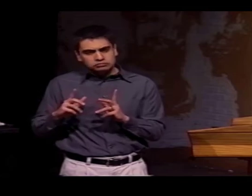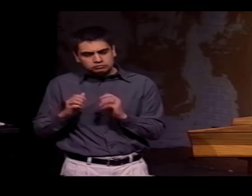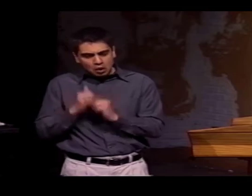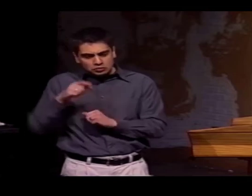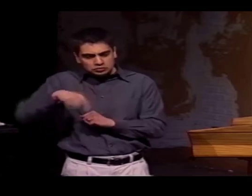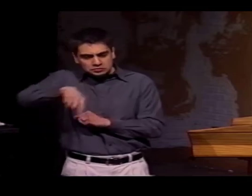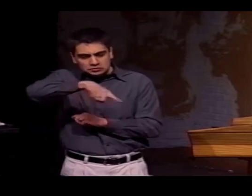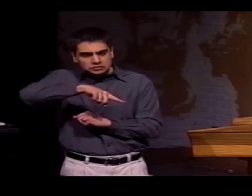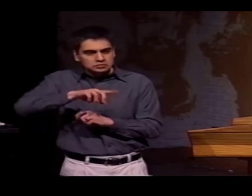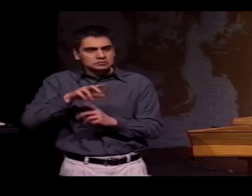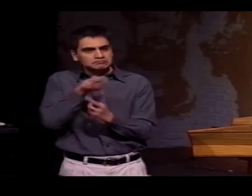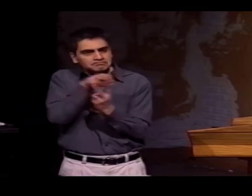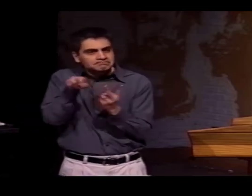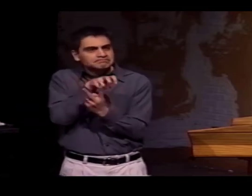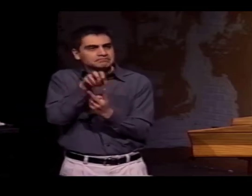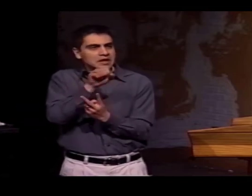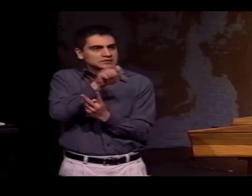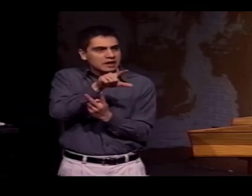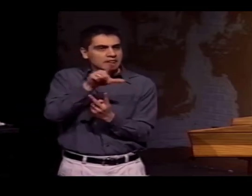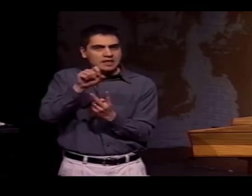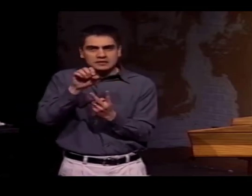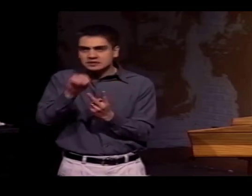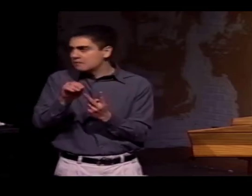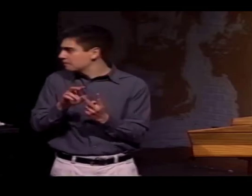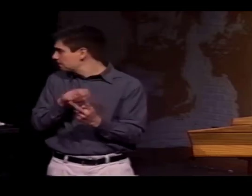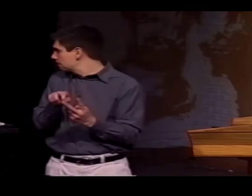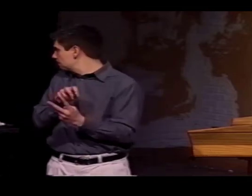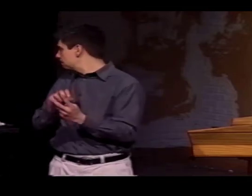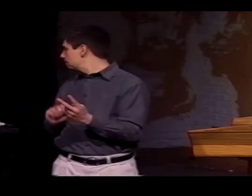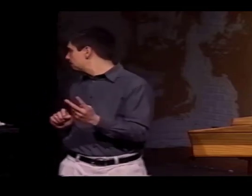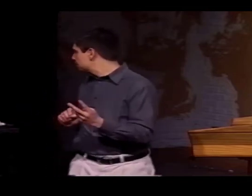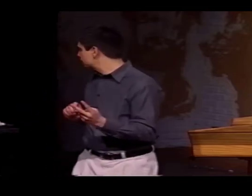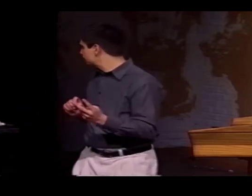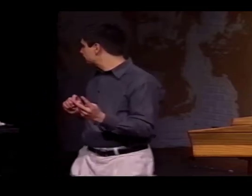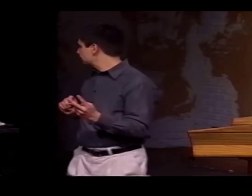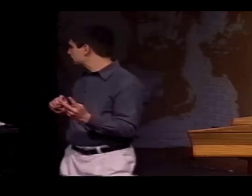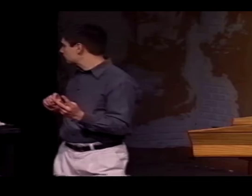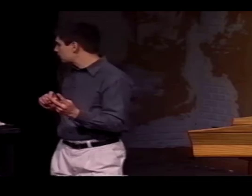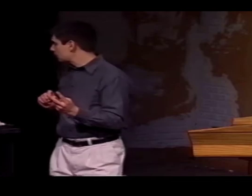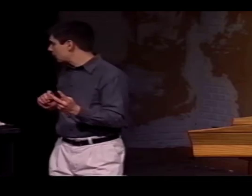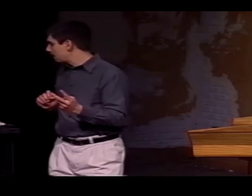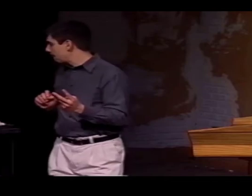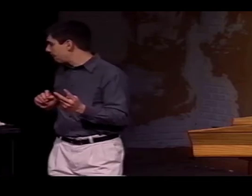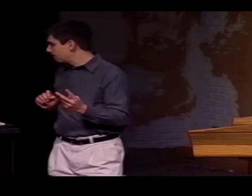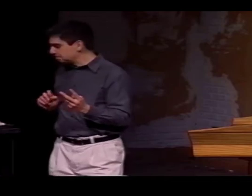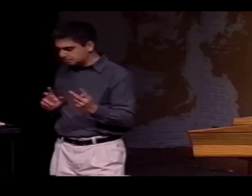THE PEOPLE WHO KNEW ASL TENDED TO STAY WITH ASL, BUT SOME WOULD CODE-SWITCH.